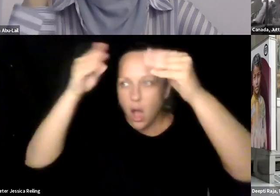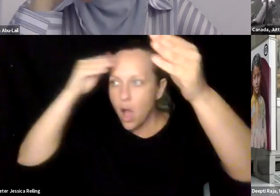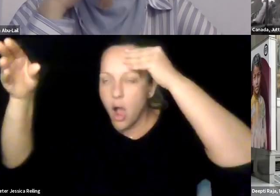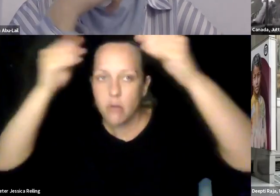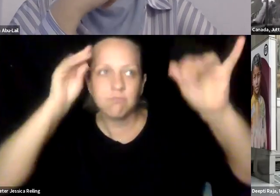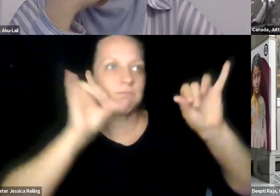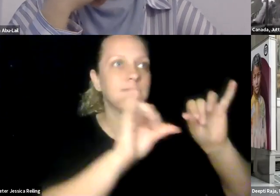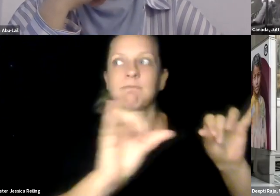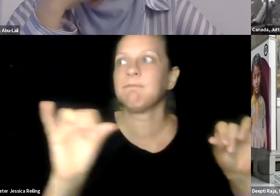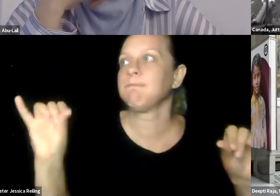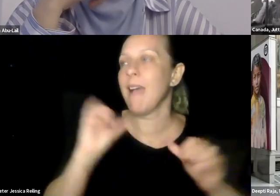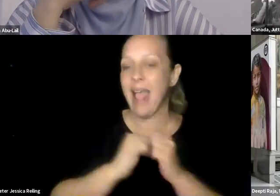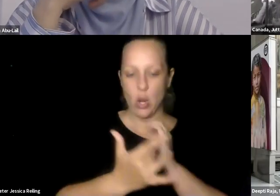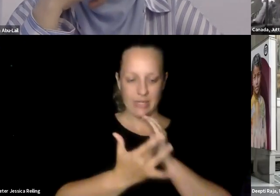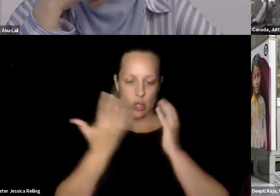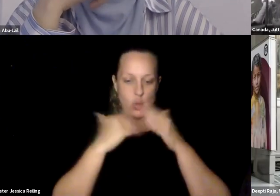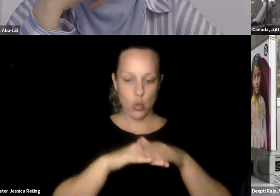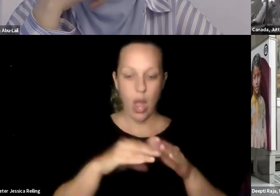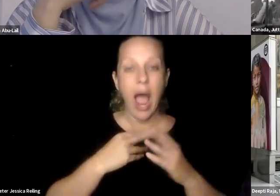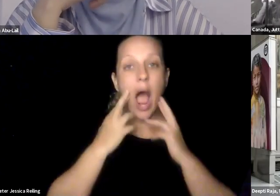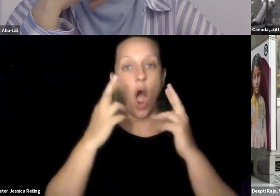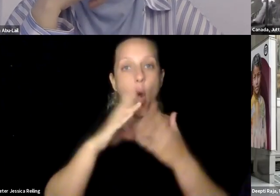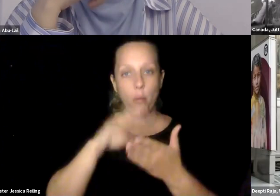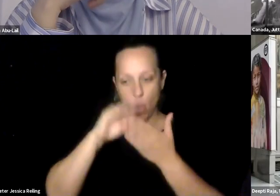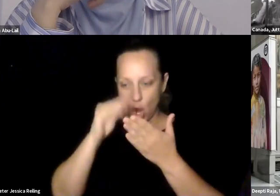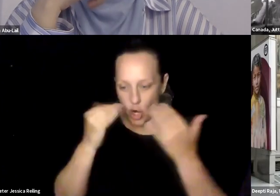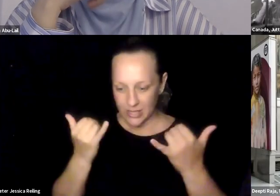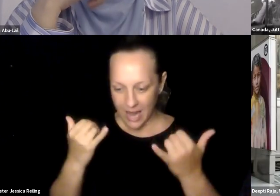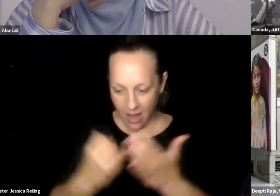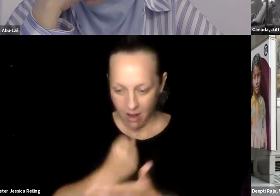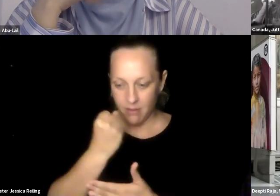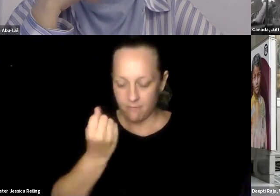the world who are innovativing and revolutionizing higher education in